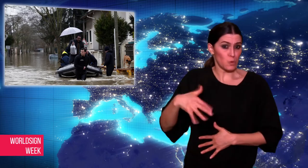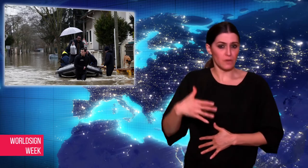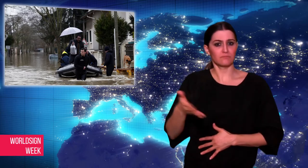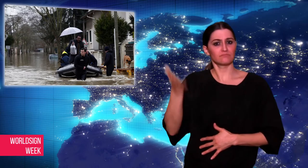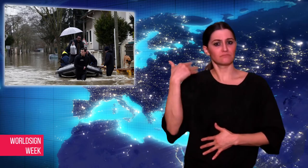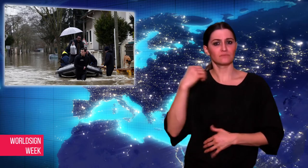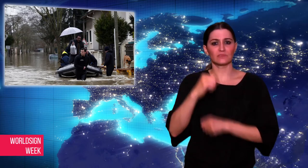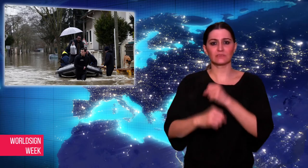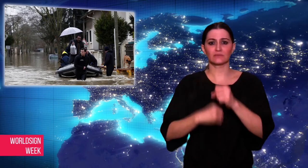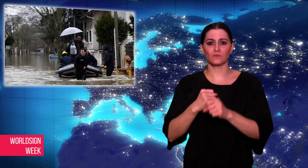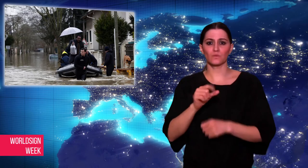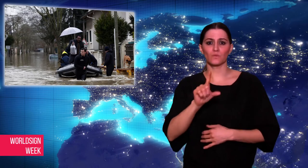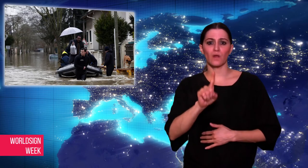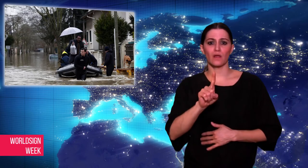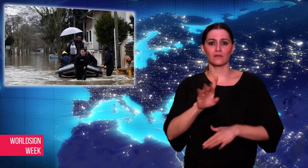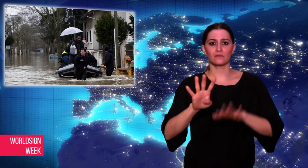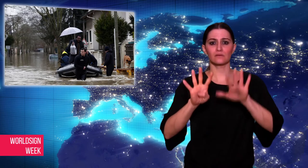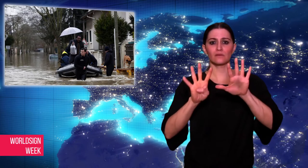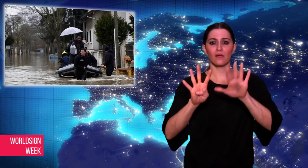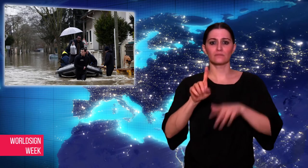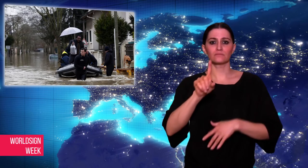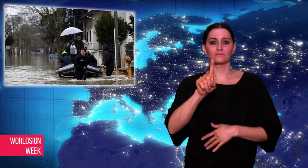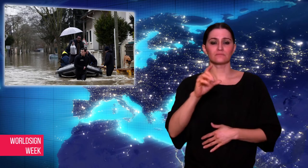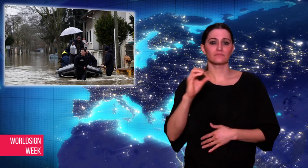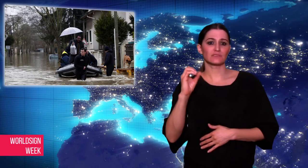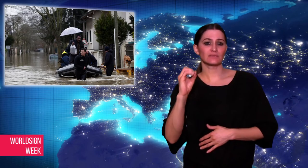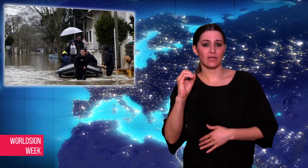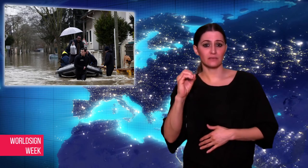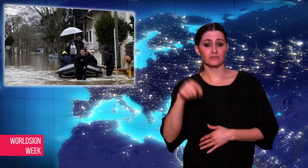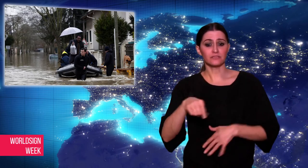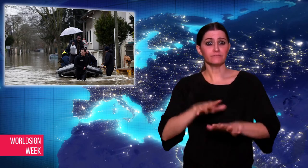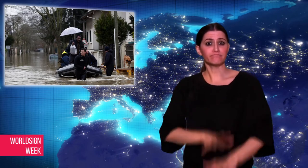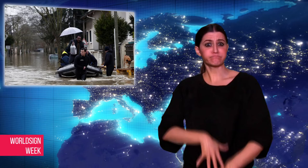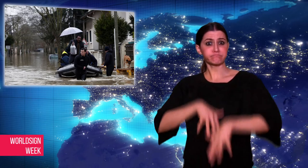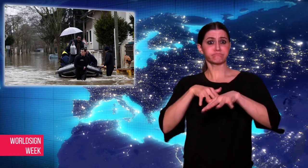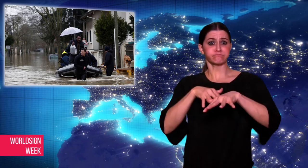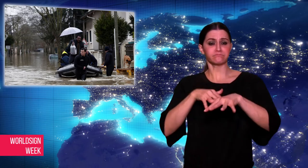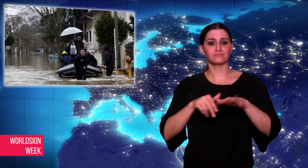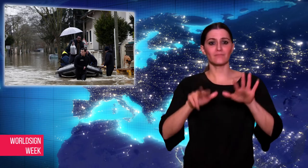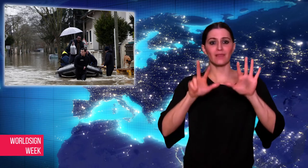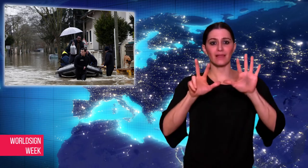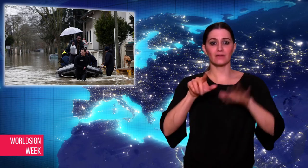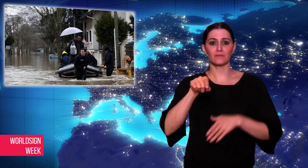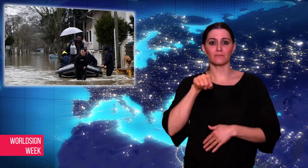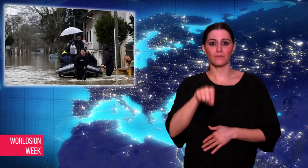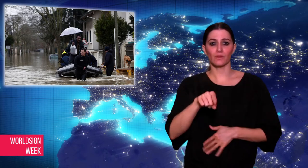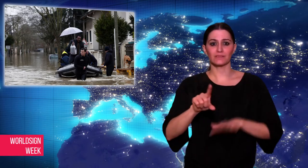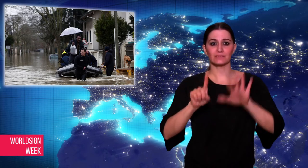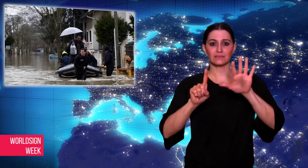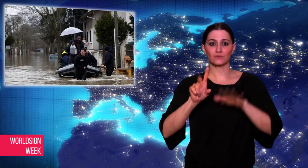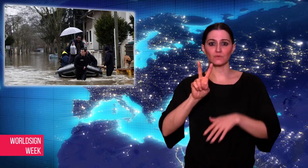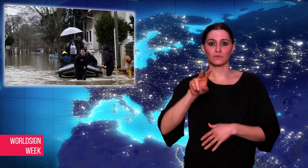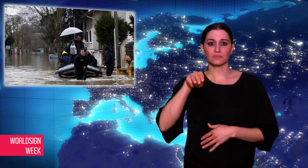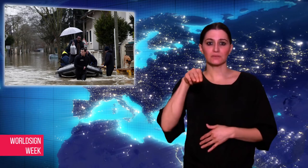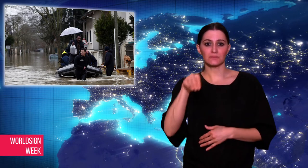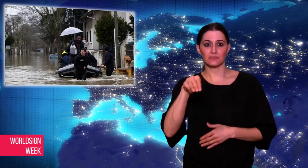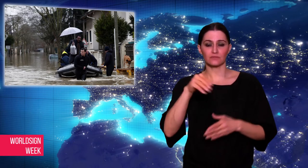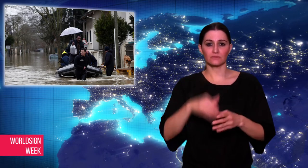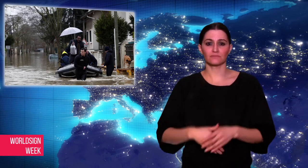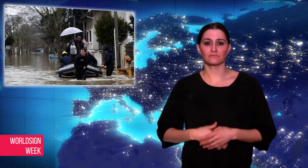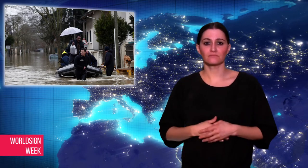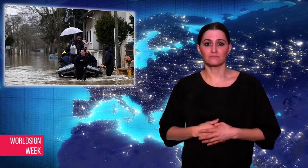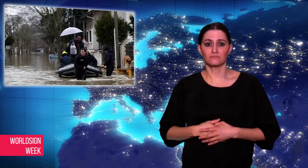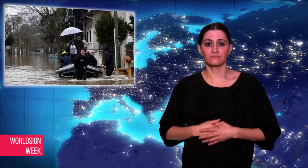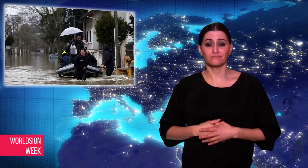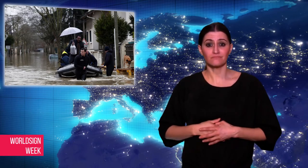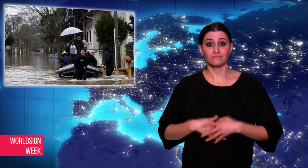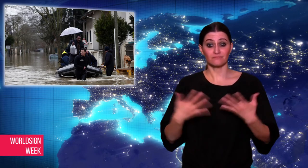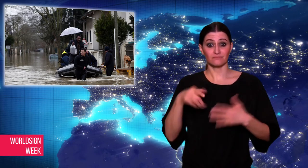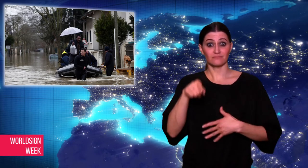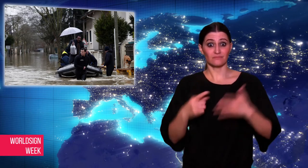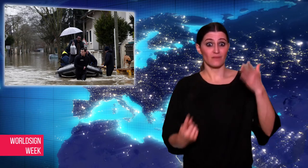worst flooding in Paris history was